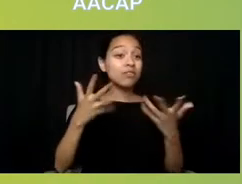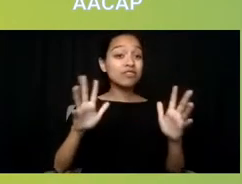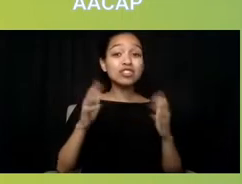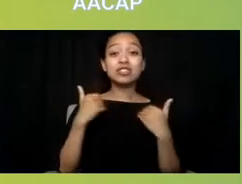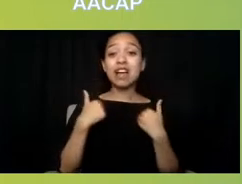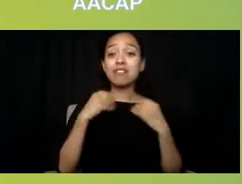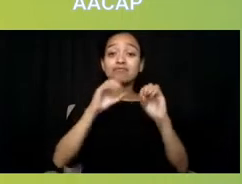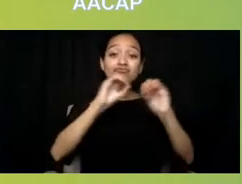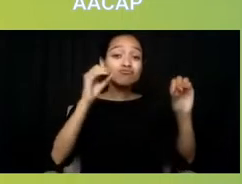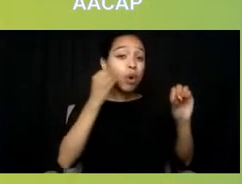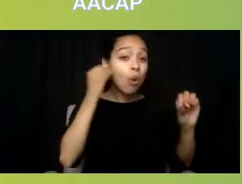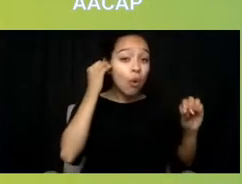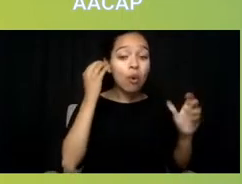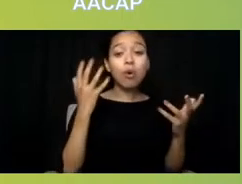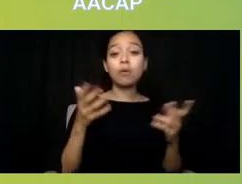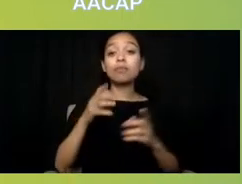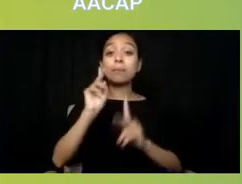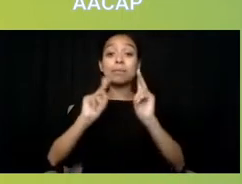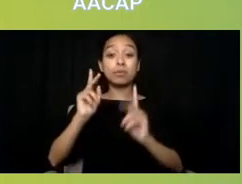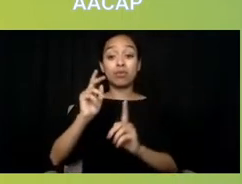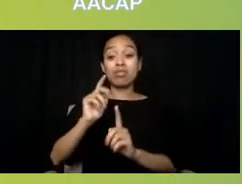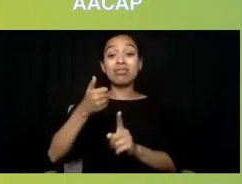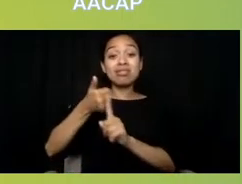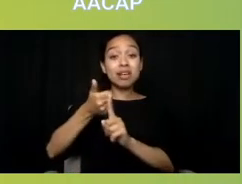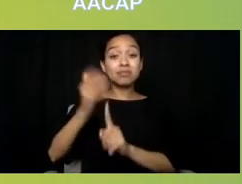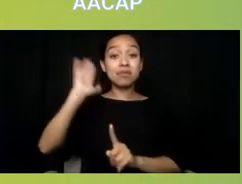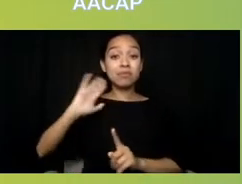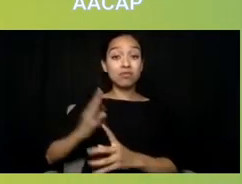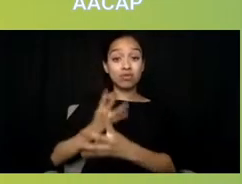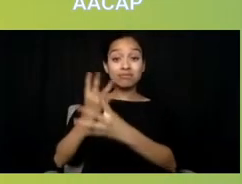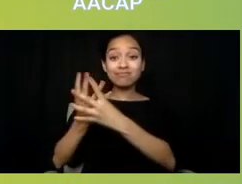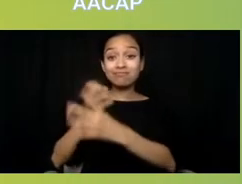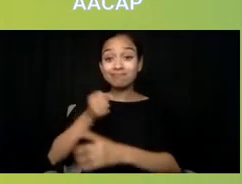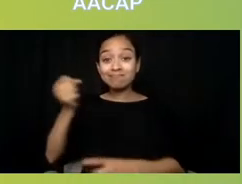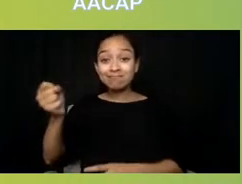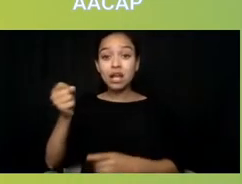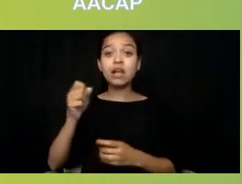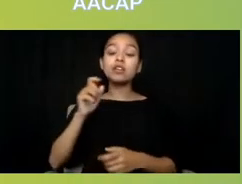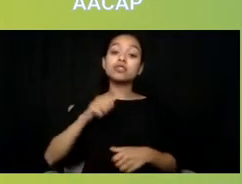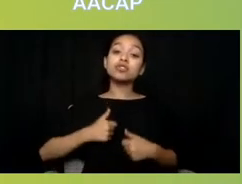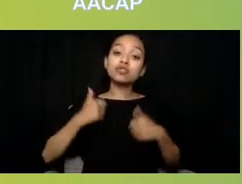formerly incarcerated or justice-involved populations, survivors of trauma, and neurodiverse people.